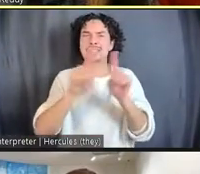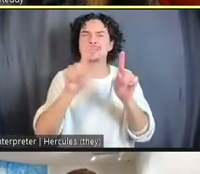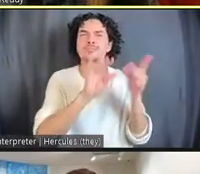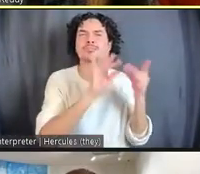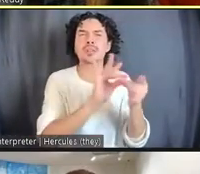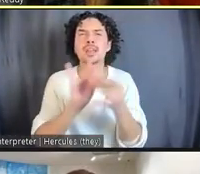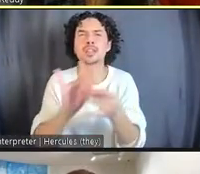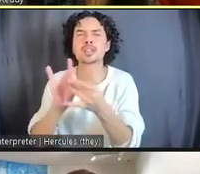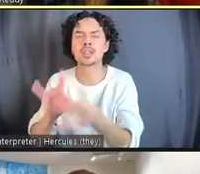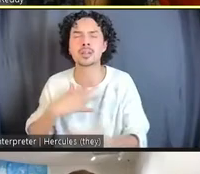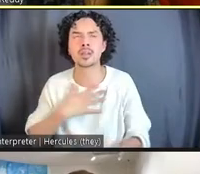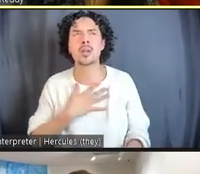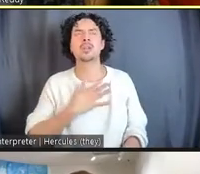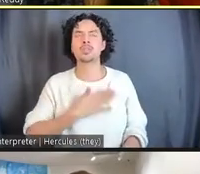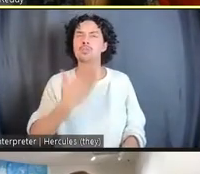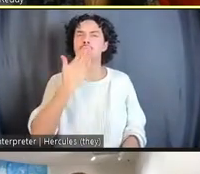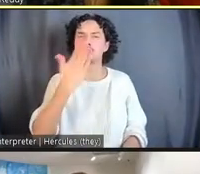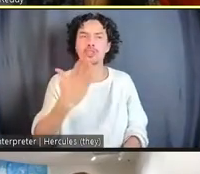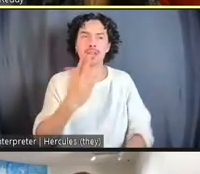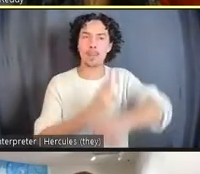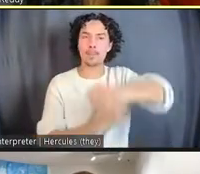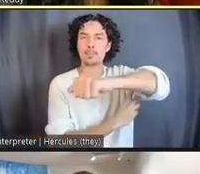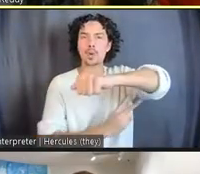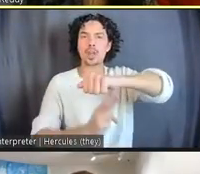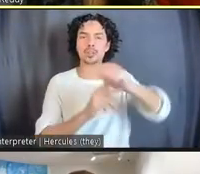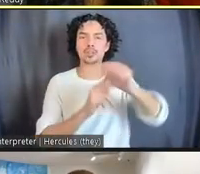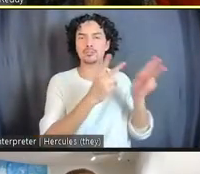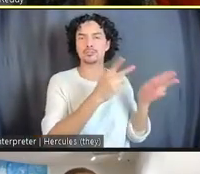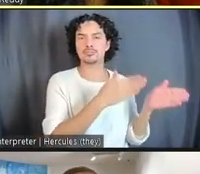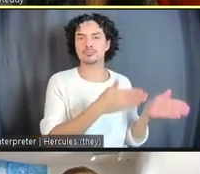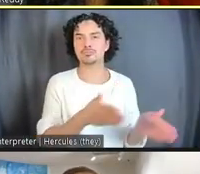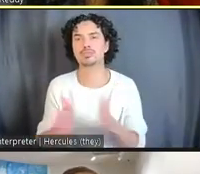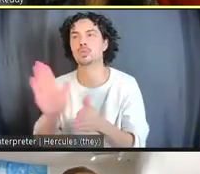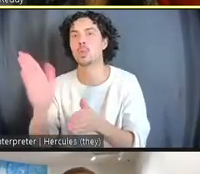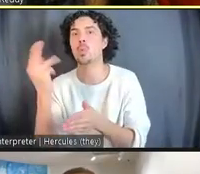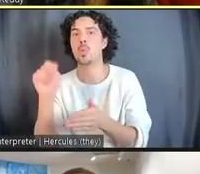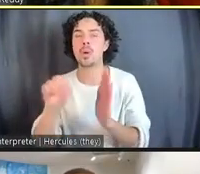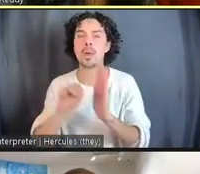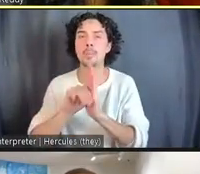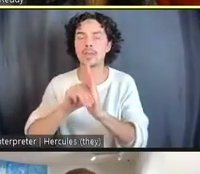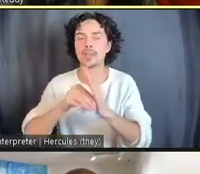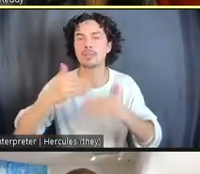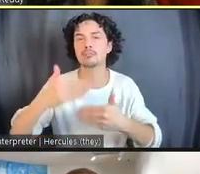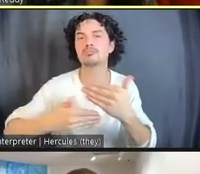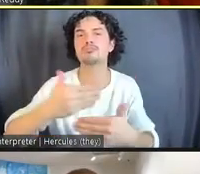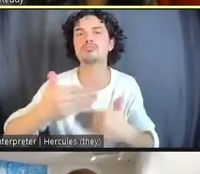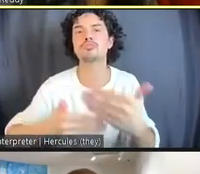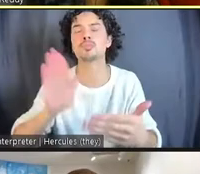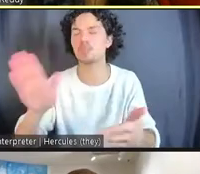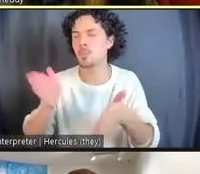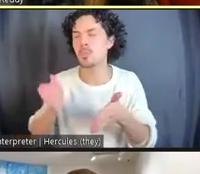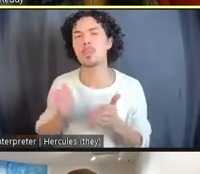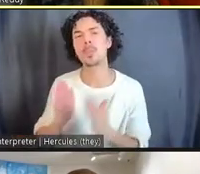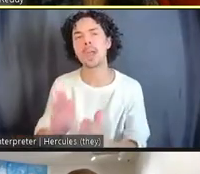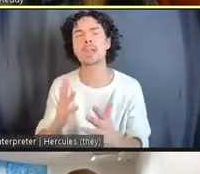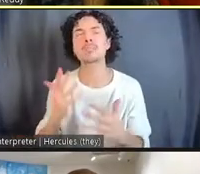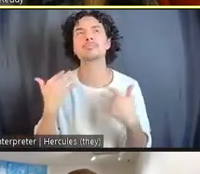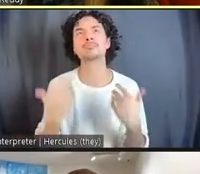good kind of bridge to your own methodology that your way of writing